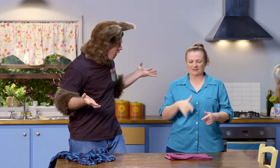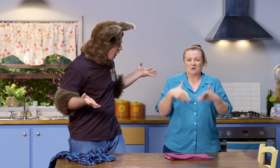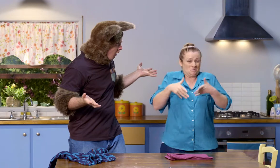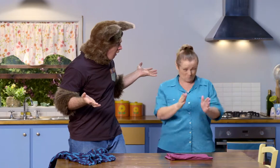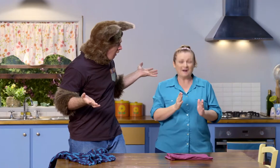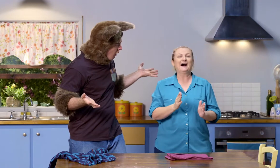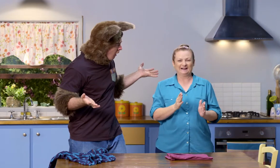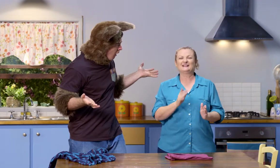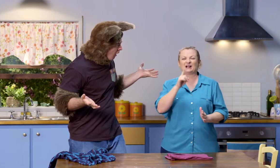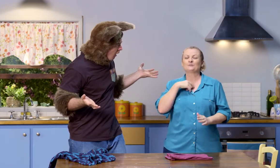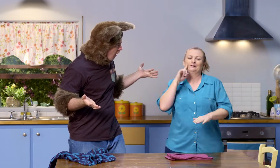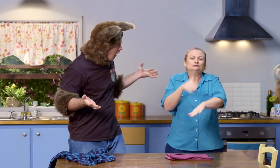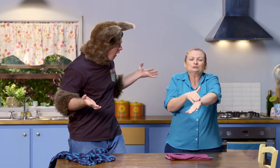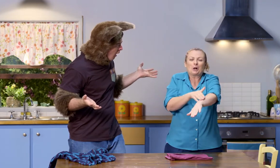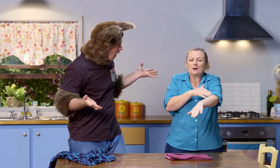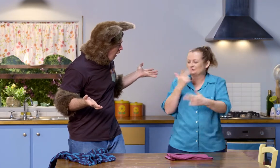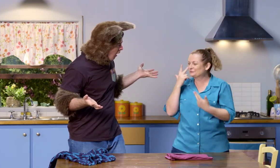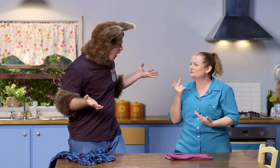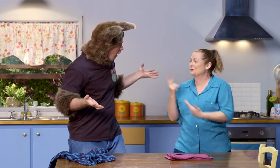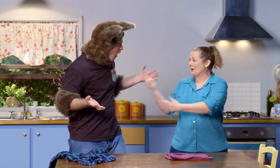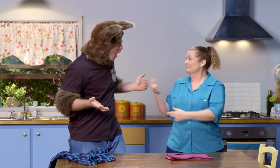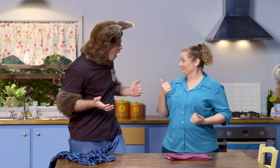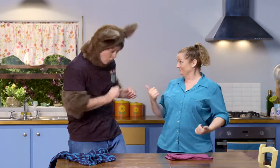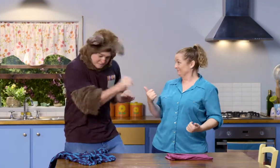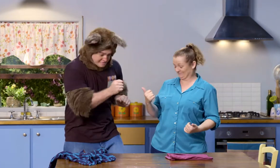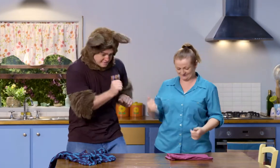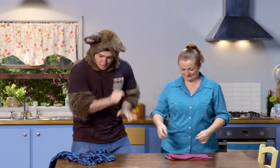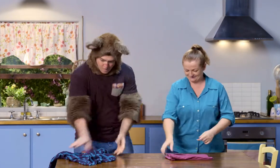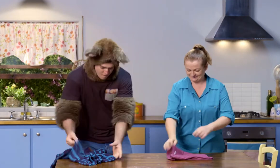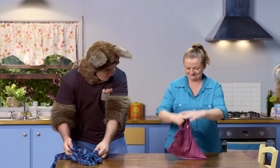But I do like folding clothes that way. I'll go slowly so you can see. OK.